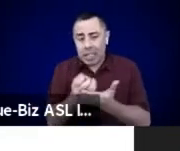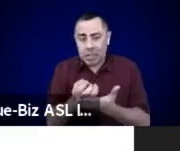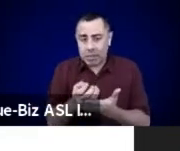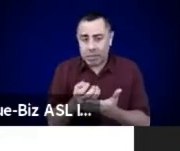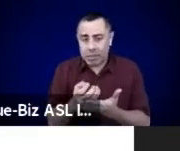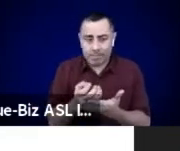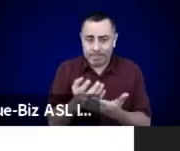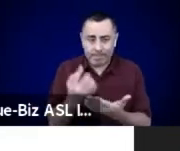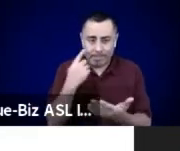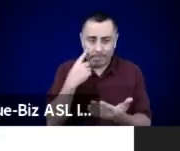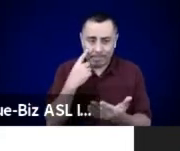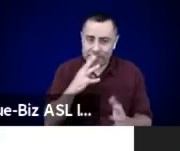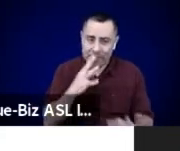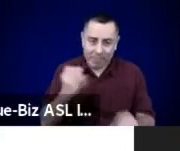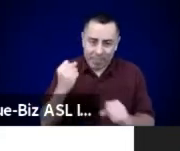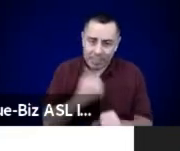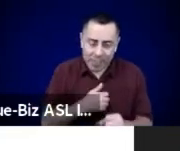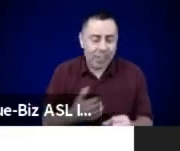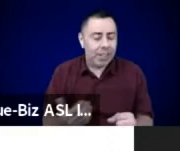(gentle drums)